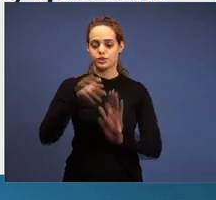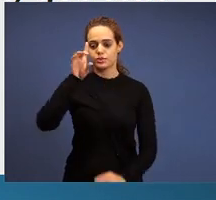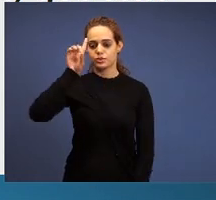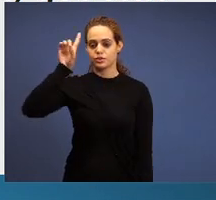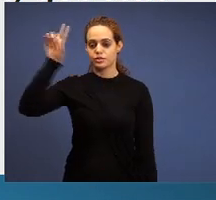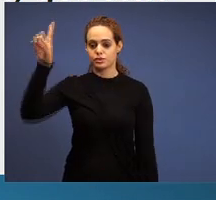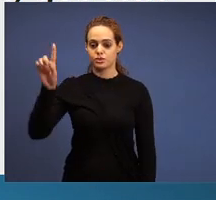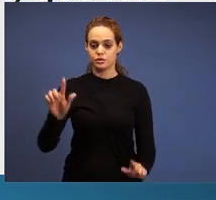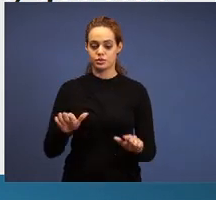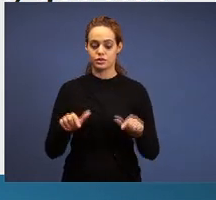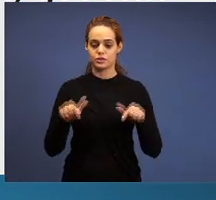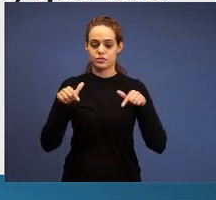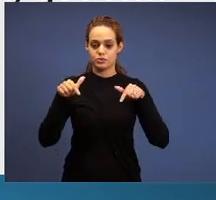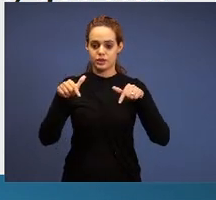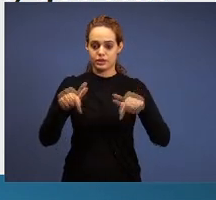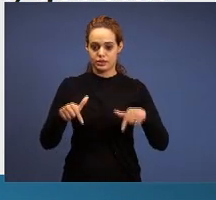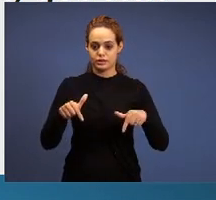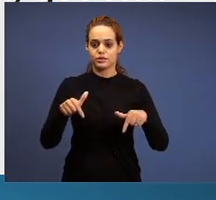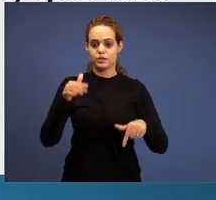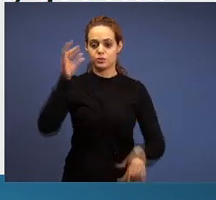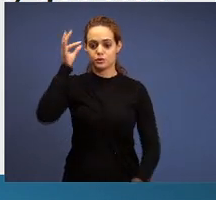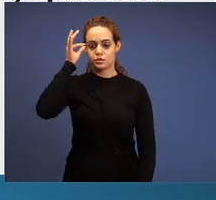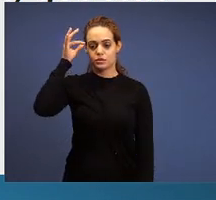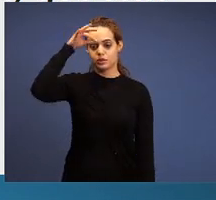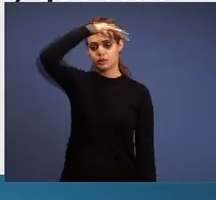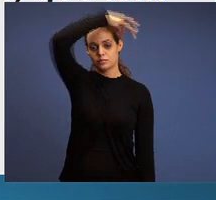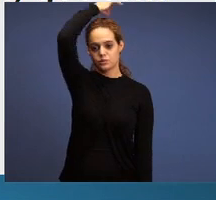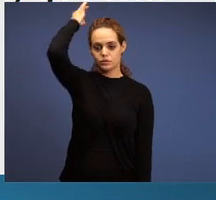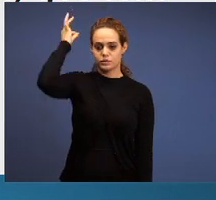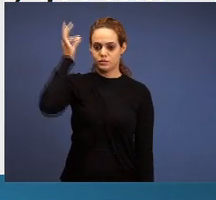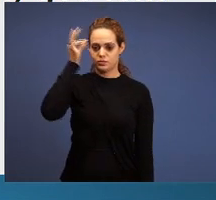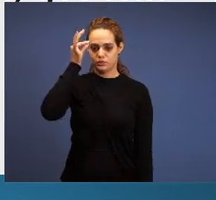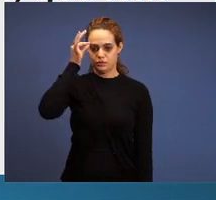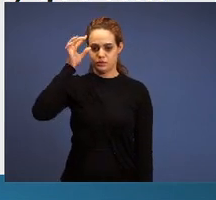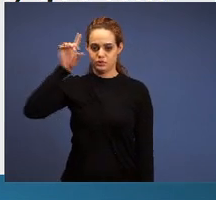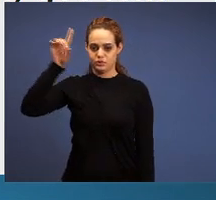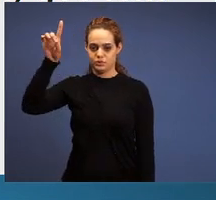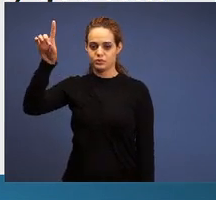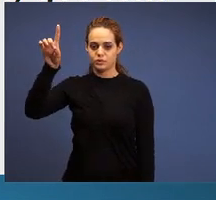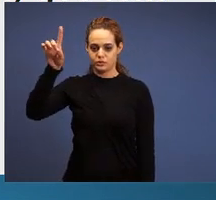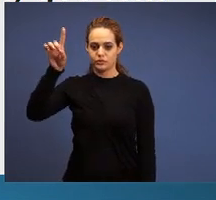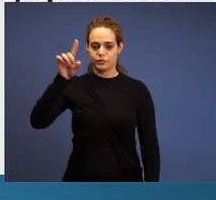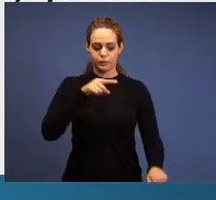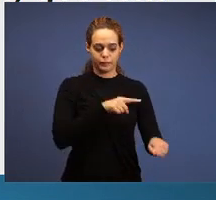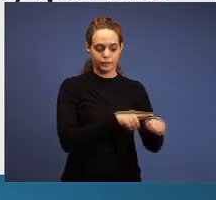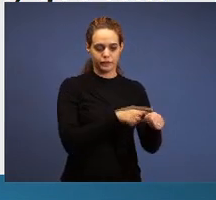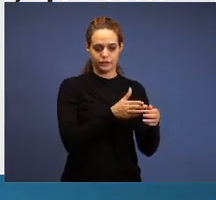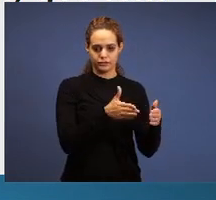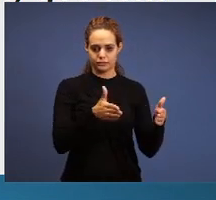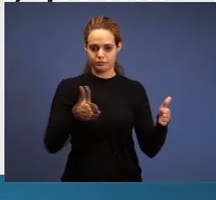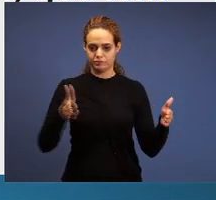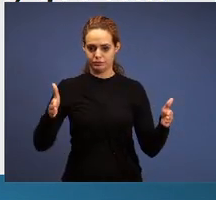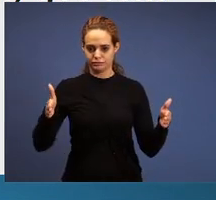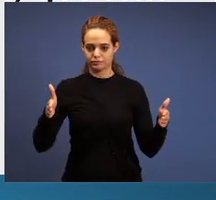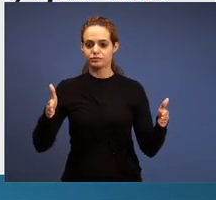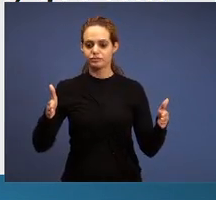Holy Spirit in those two prophetic periods of church and, naturally, the second question